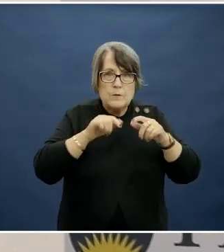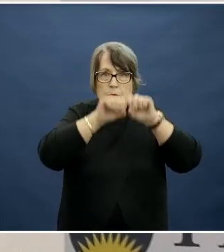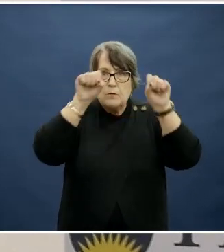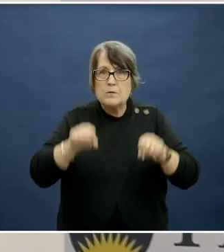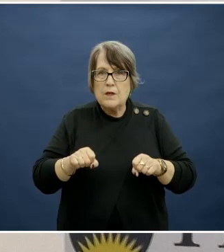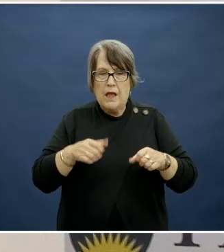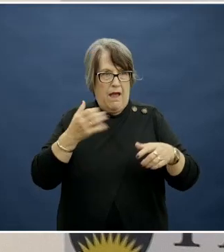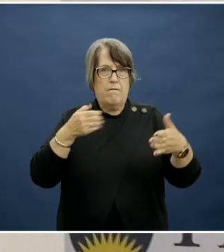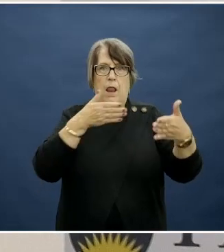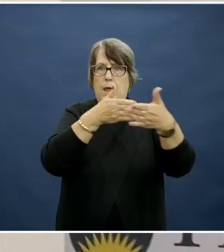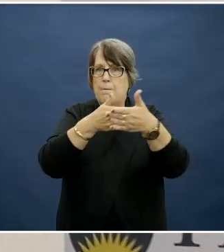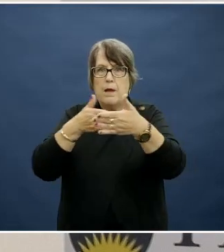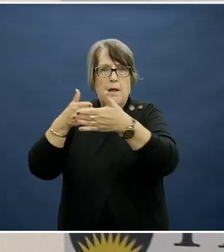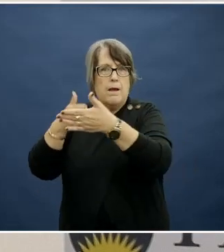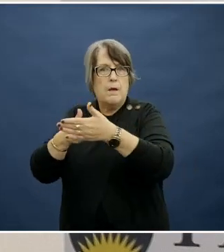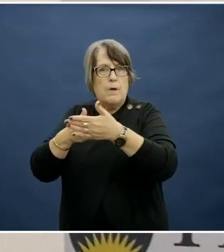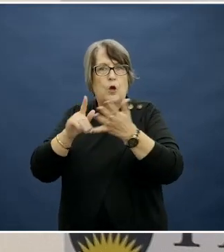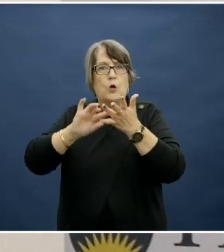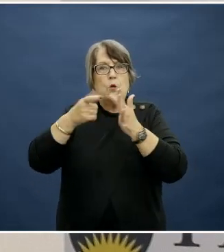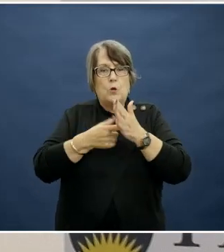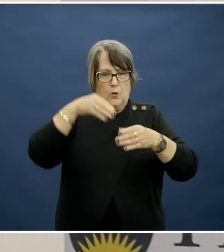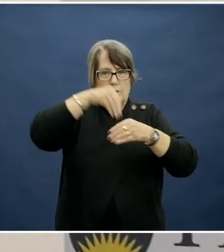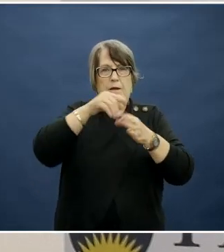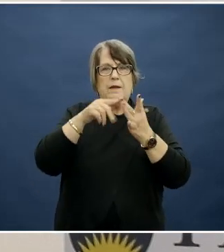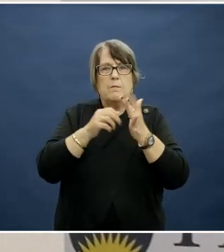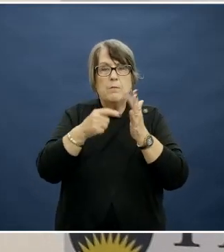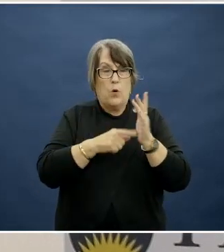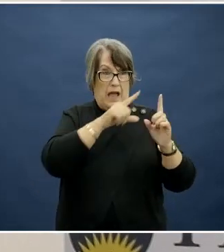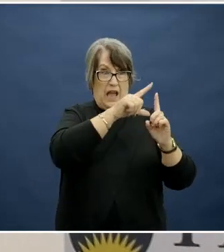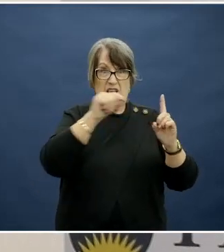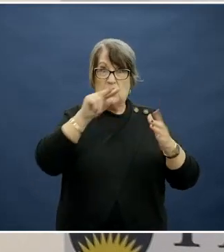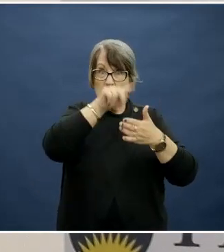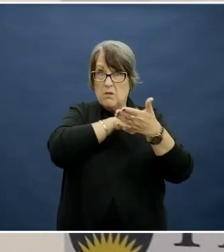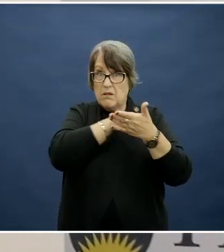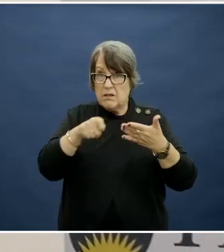There's real limited user input needed and the digital literacy required to engage with